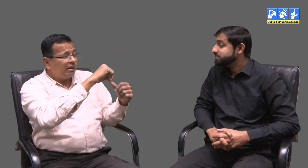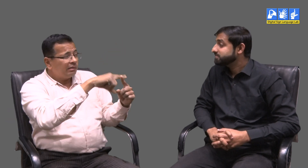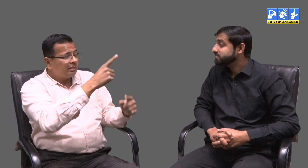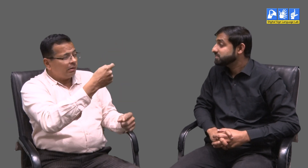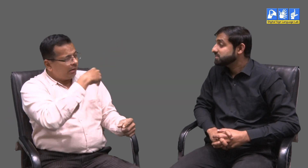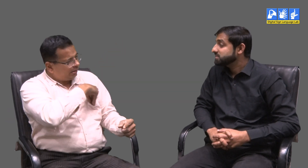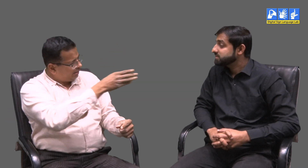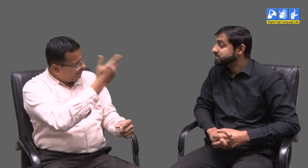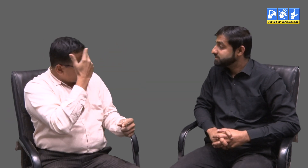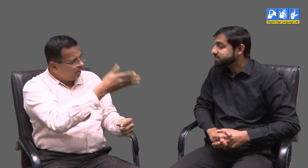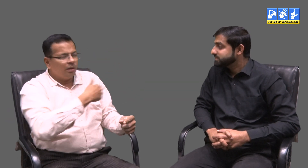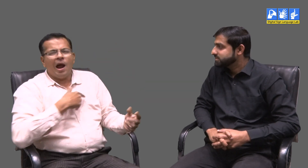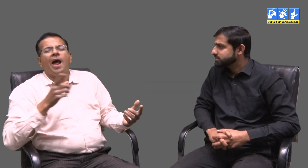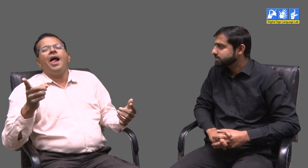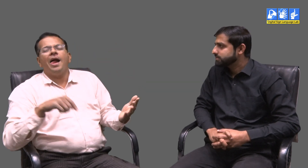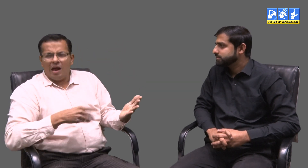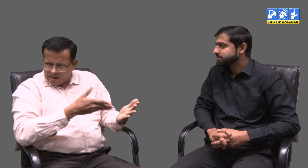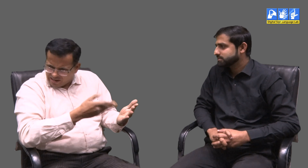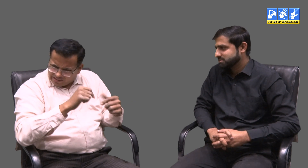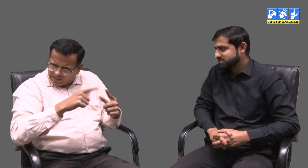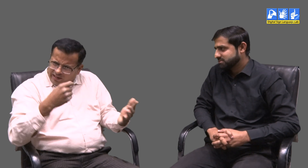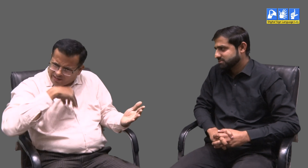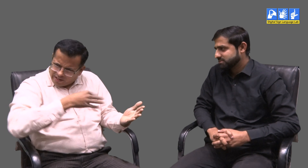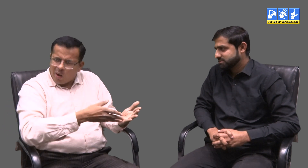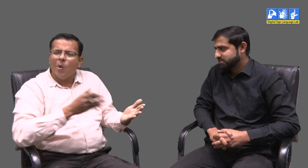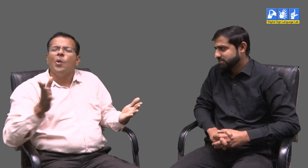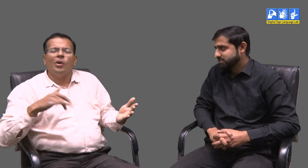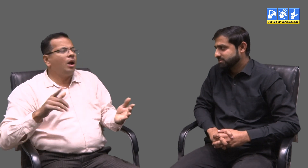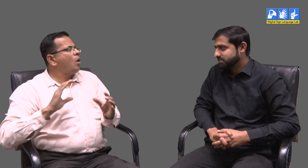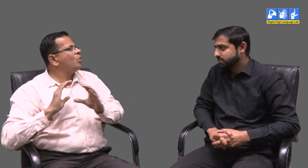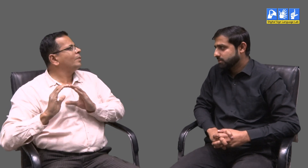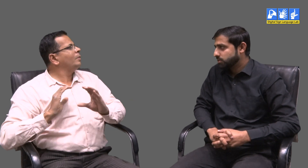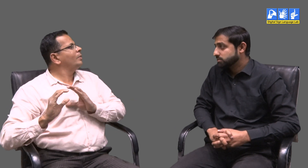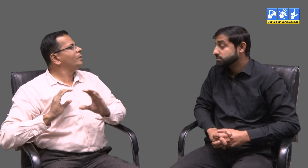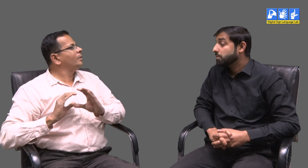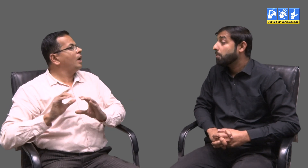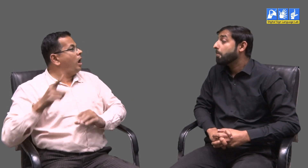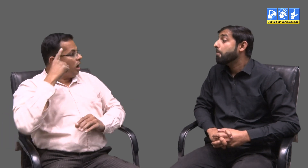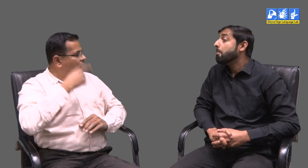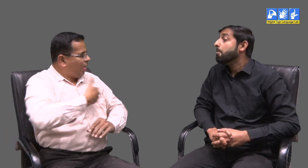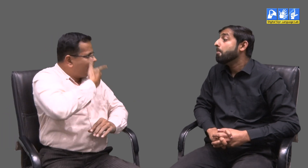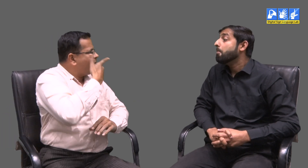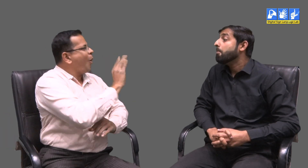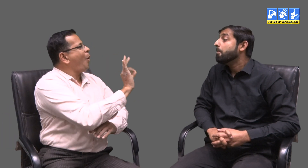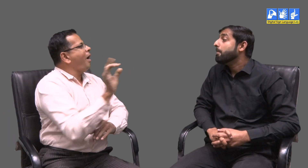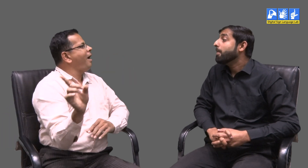He would correct me saying the article is about taxes being collected and not about corruption. Through such interactions I would understand the content of the articles.